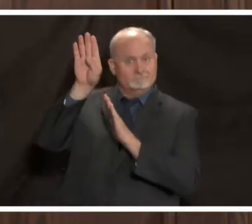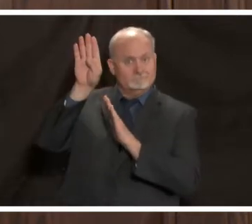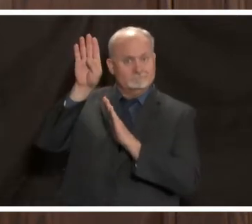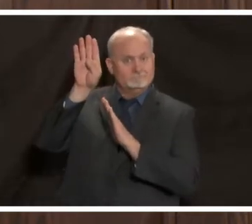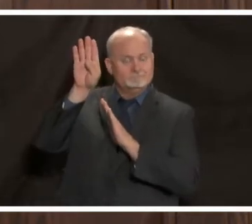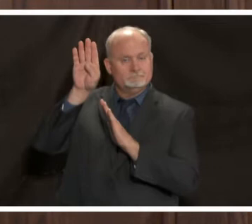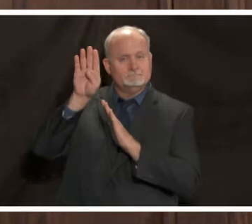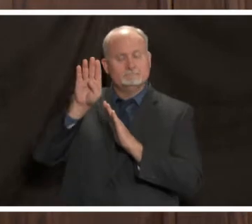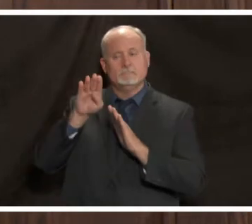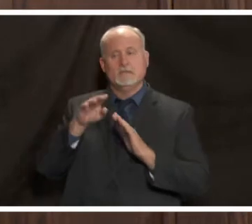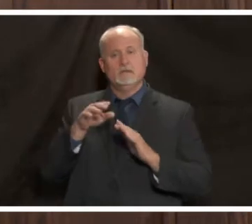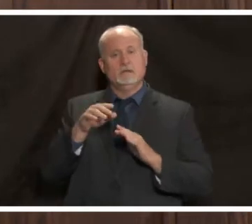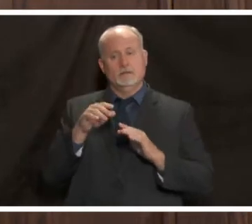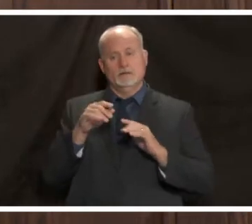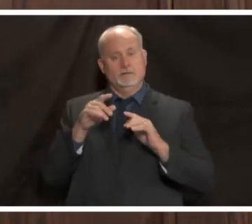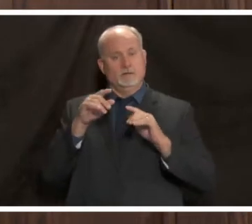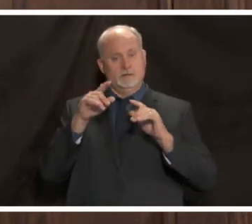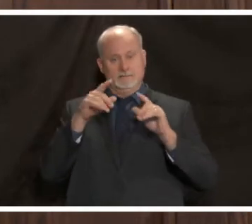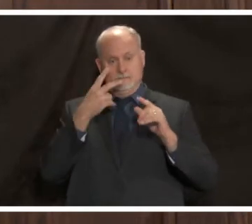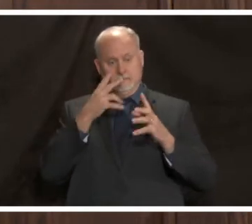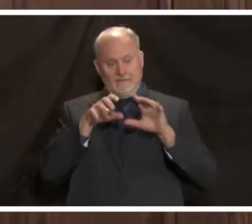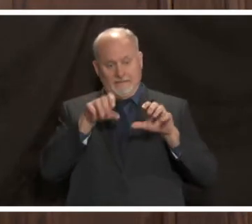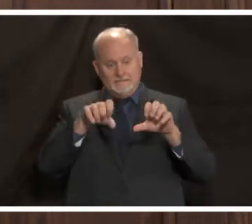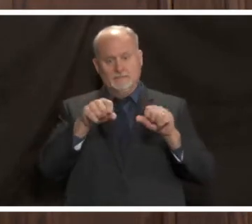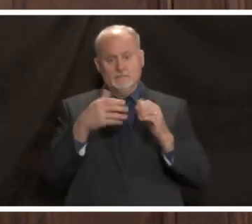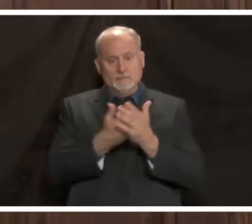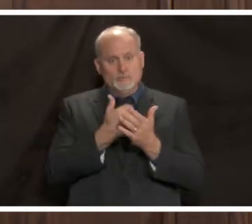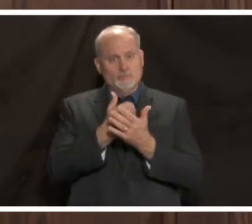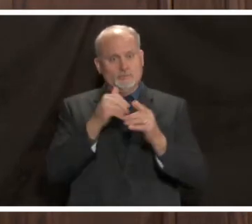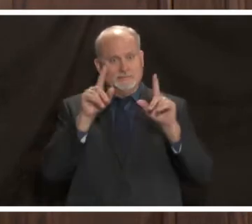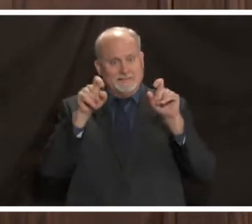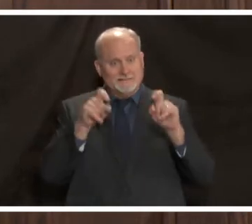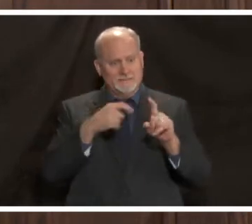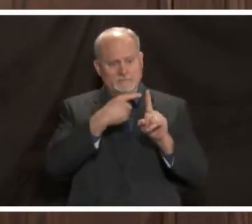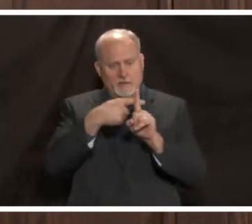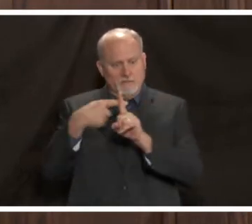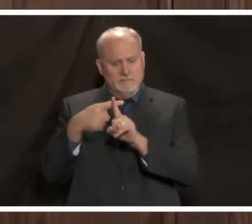tests that are coming positive the number of new cases just in the last couple of weeks